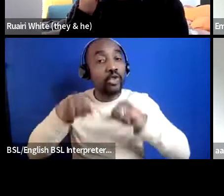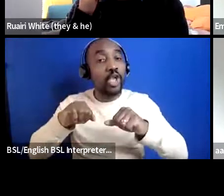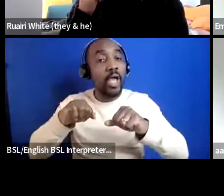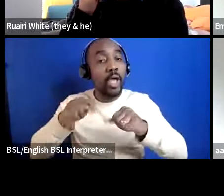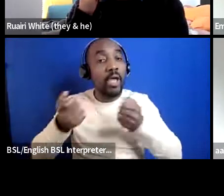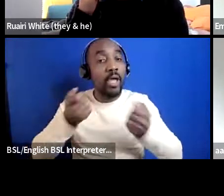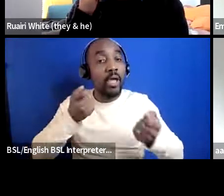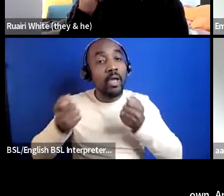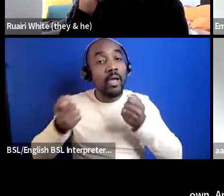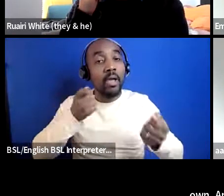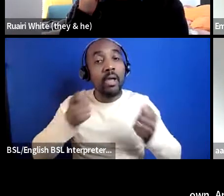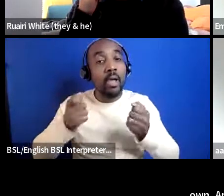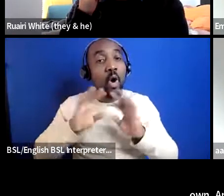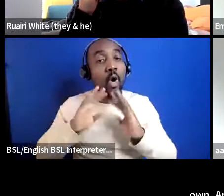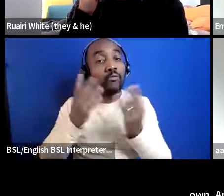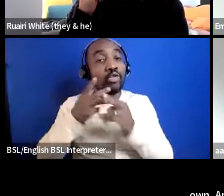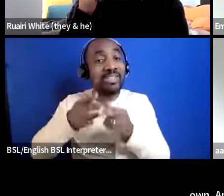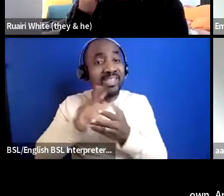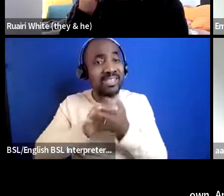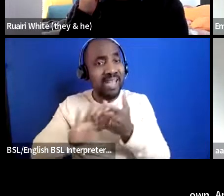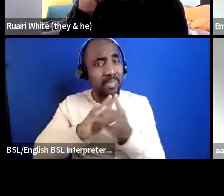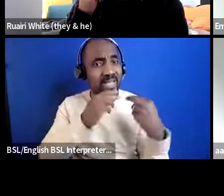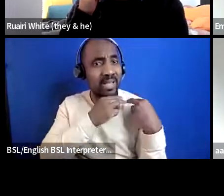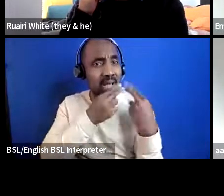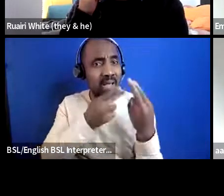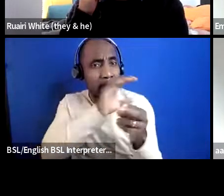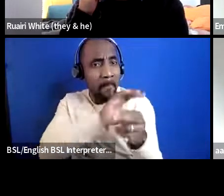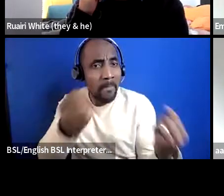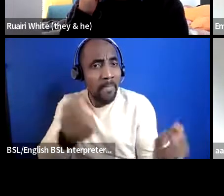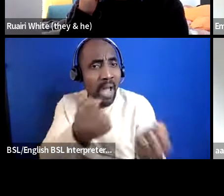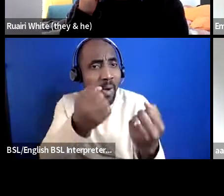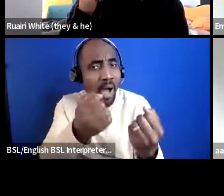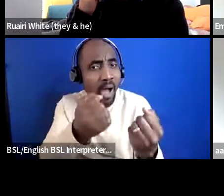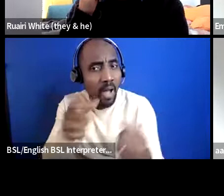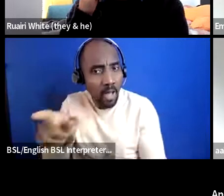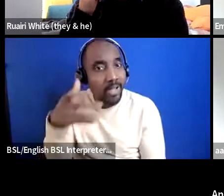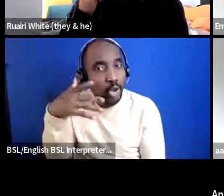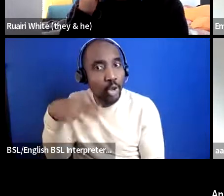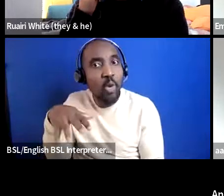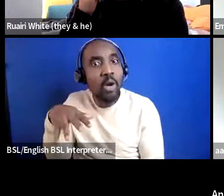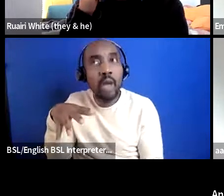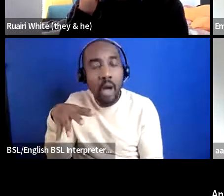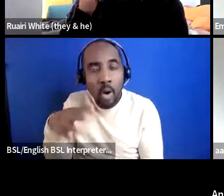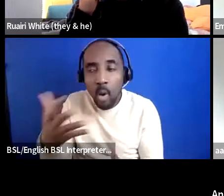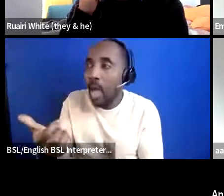how empowered she is and she's now wanting to do the same to other women and as a chair of trustees